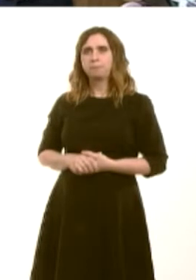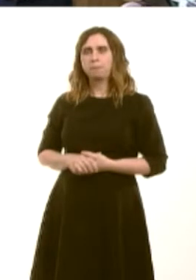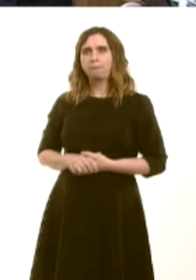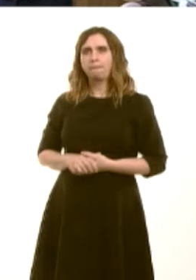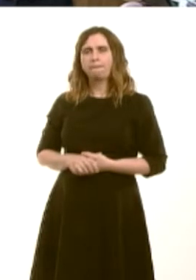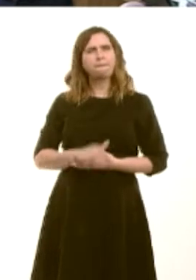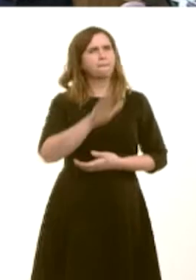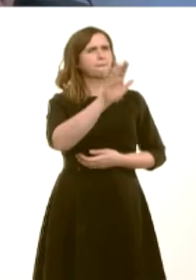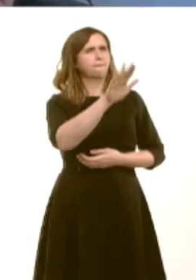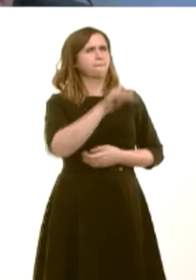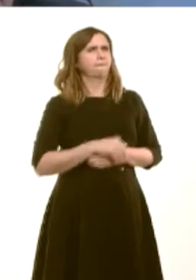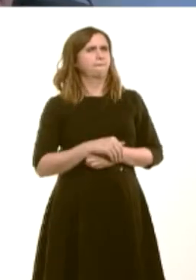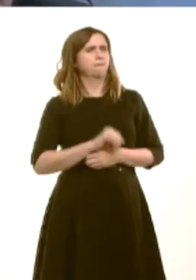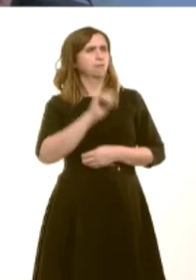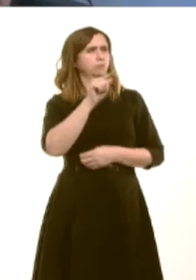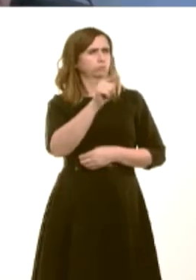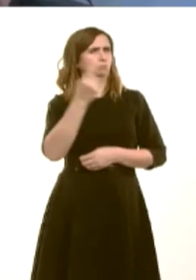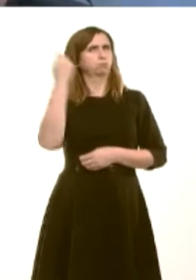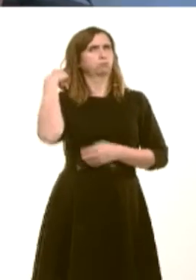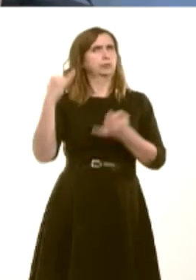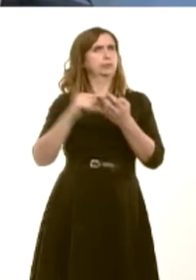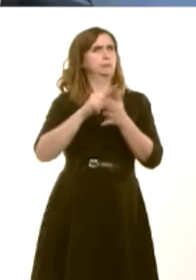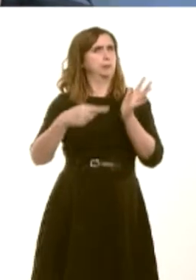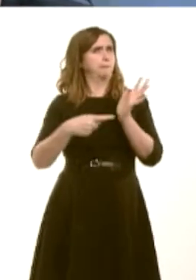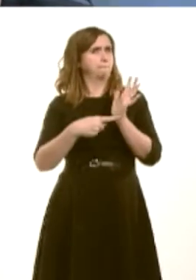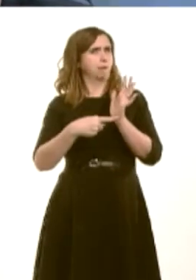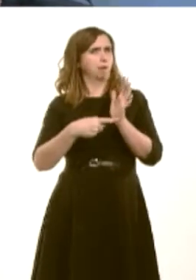your Governmentís campaign, which was held last September, Support Your High Street?